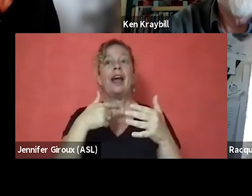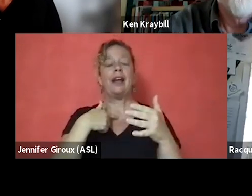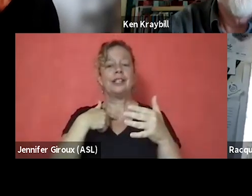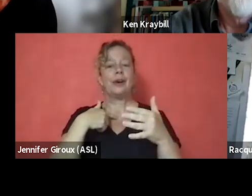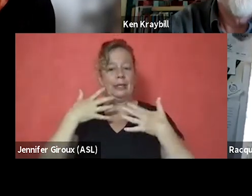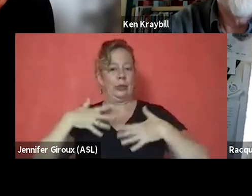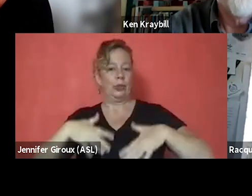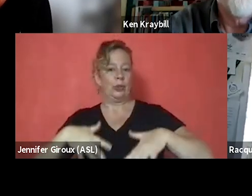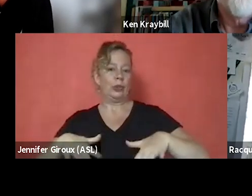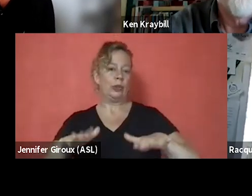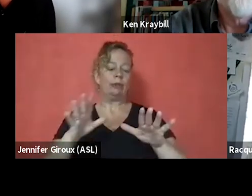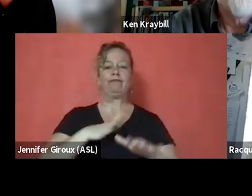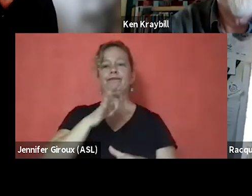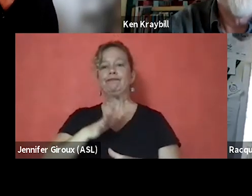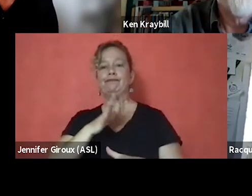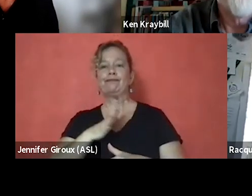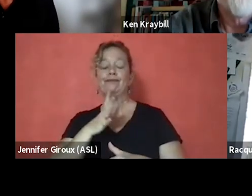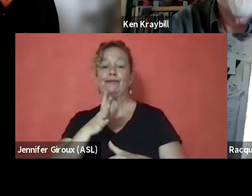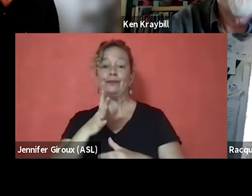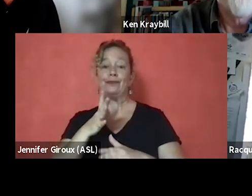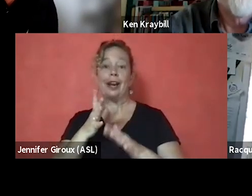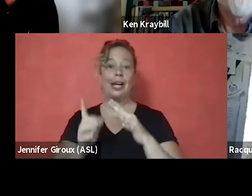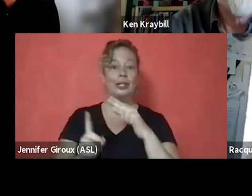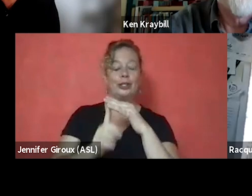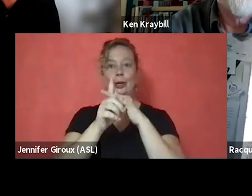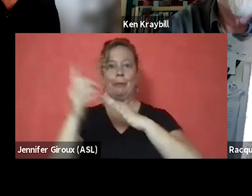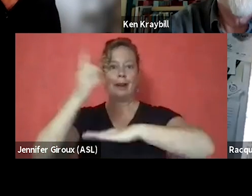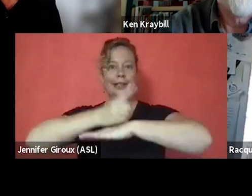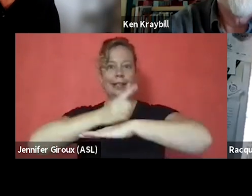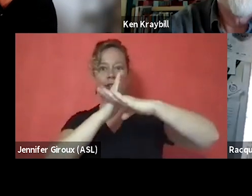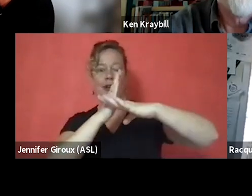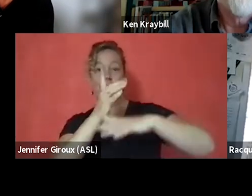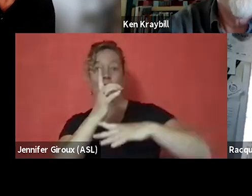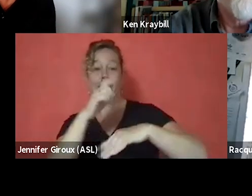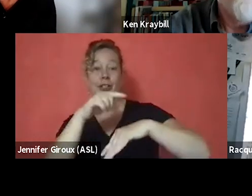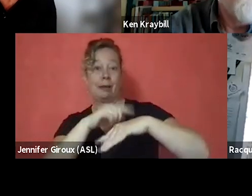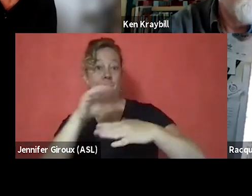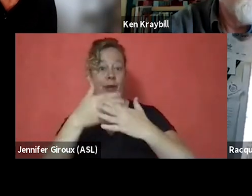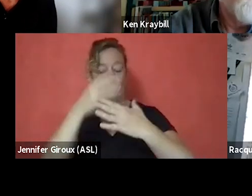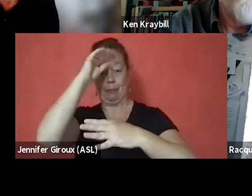and I show up at a day shelter at lunchtime. And so, all my brothers and sisters are in there eating